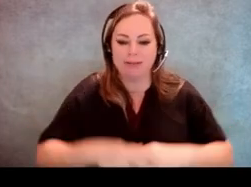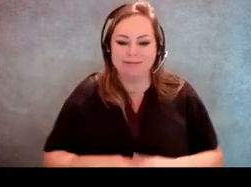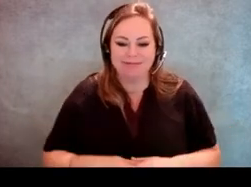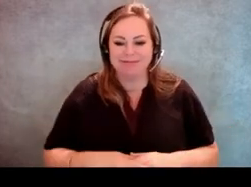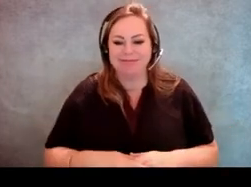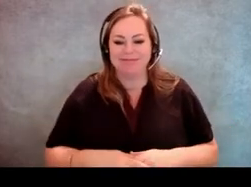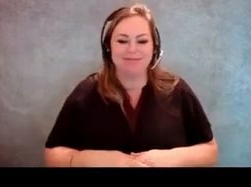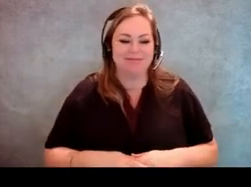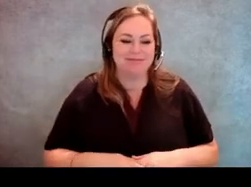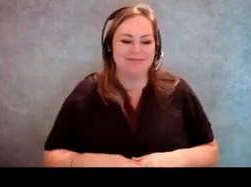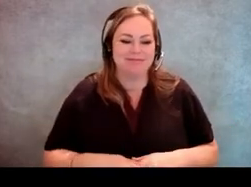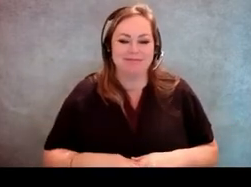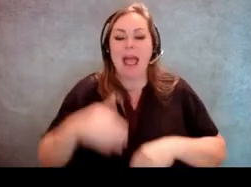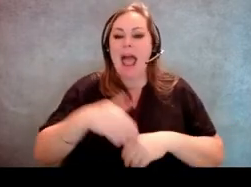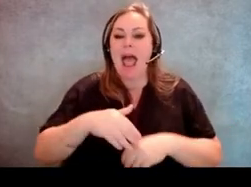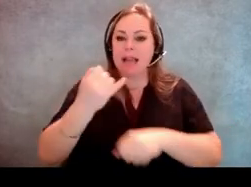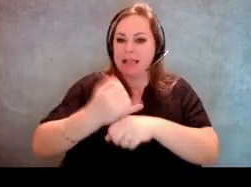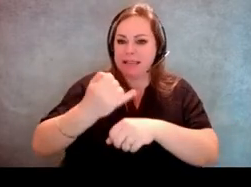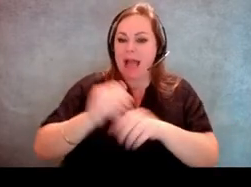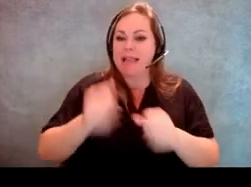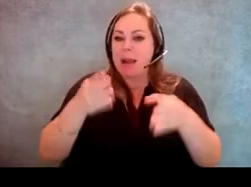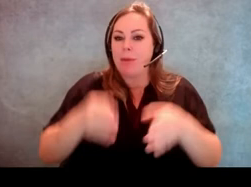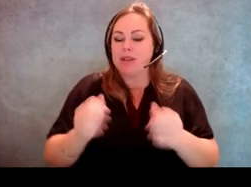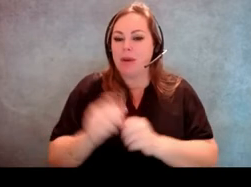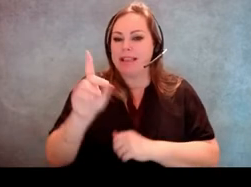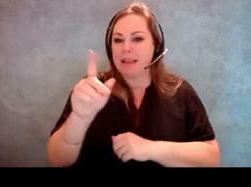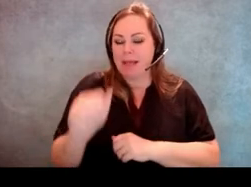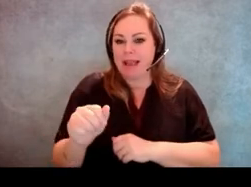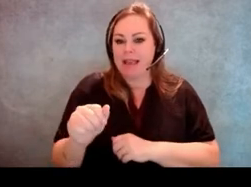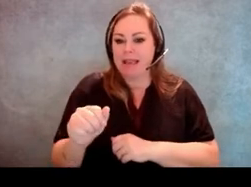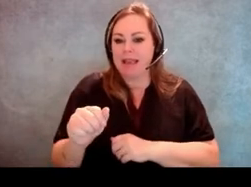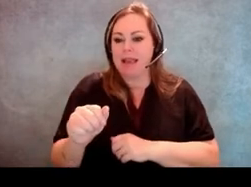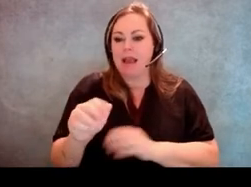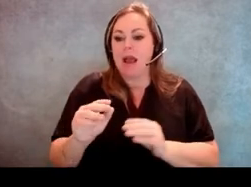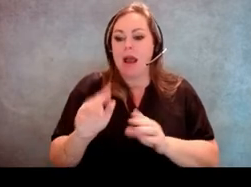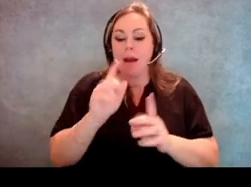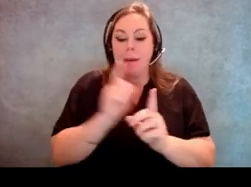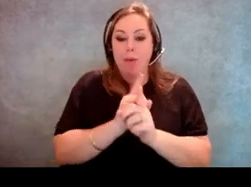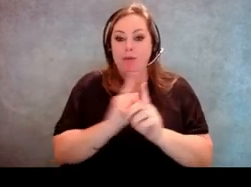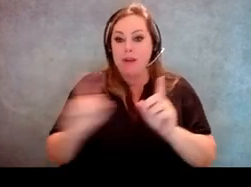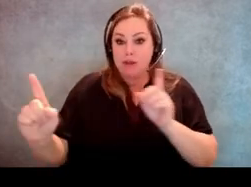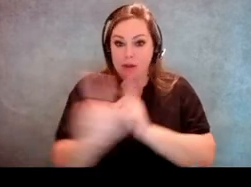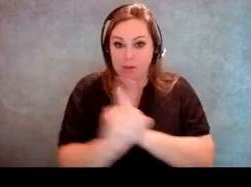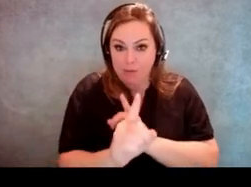[Host] At a polling center, can a person with disabilities be moved to the front of the line to cast their ballot?